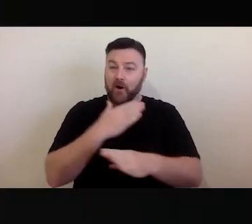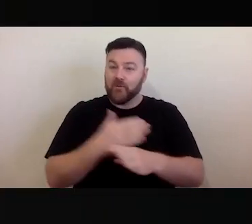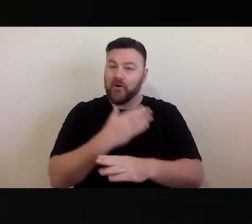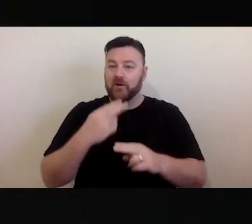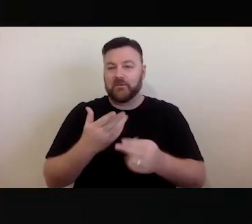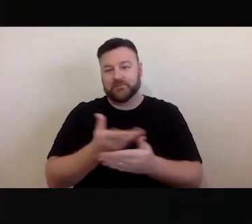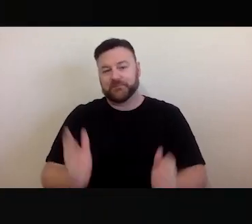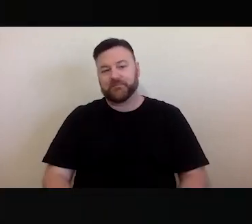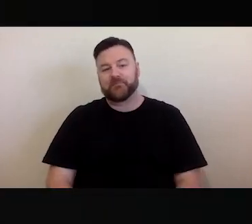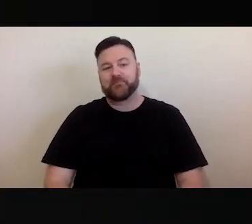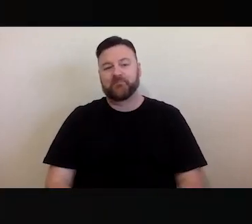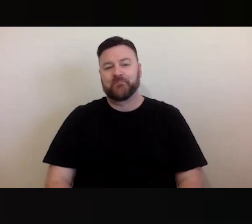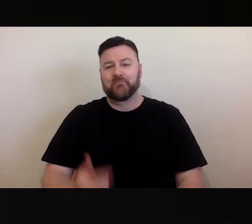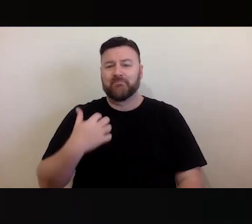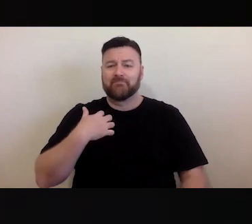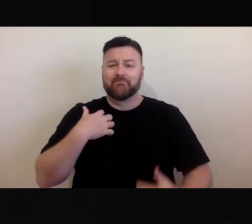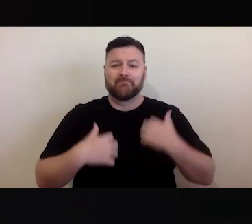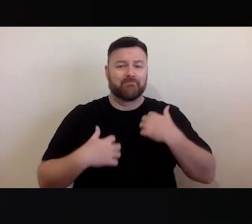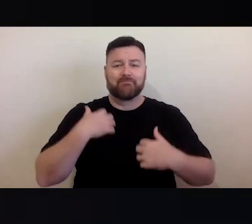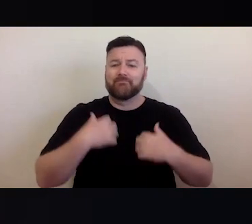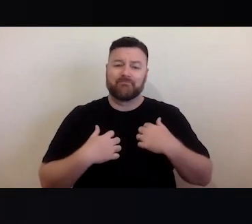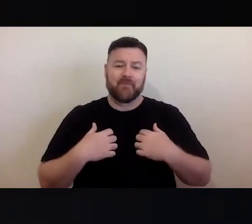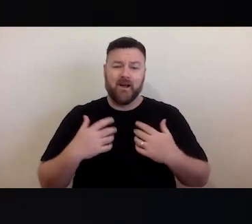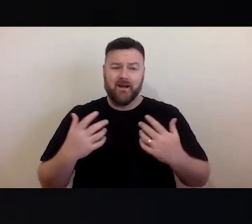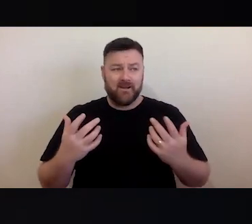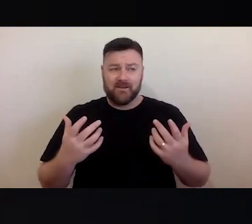I'm so encouraged so that many of you are taking this time to learn